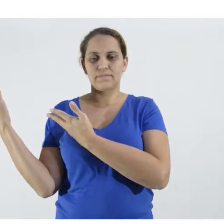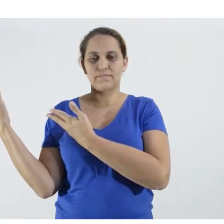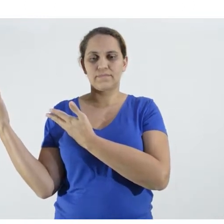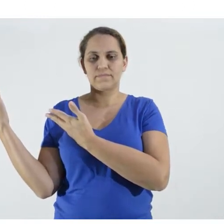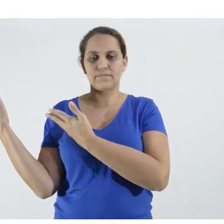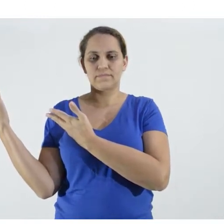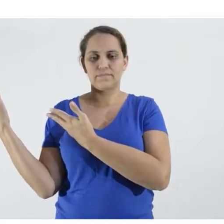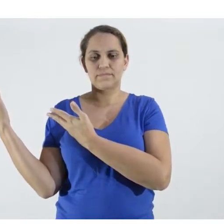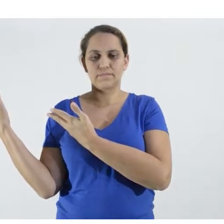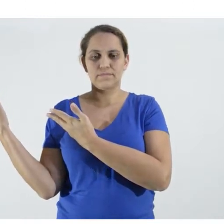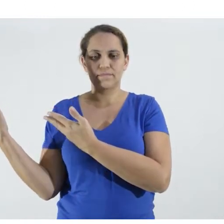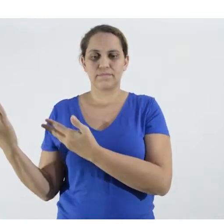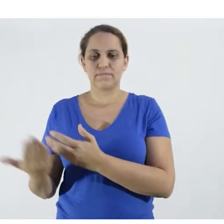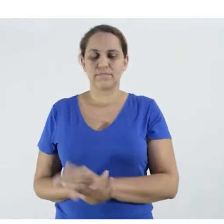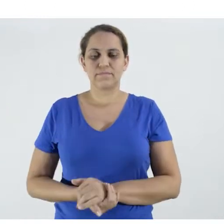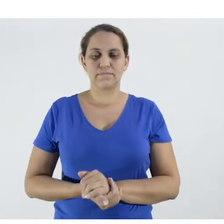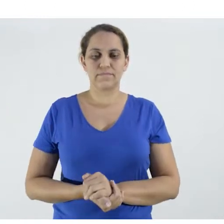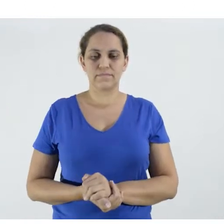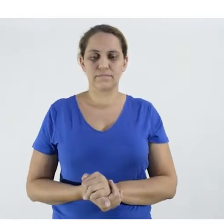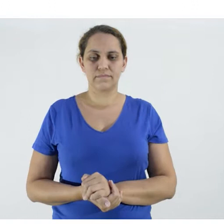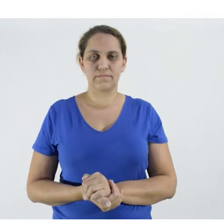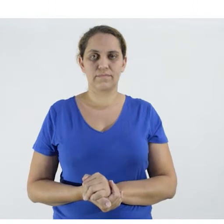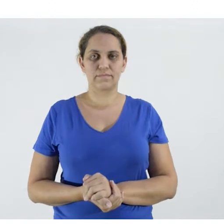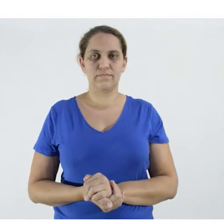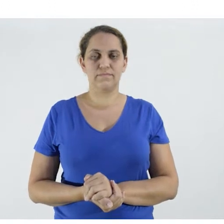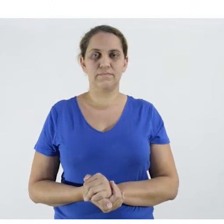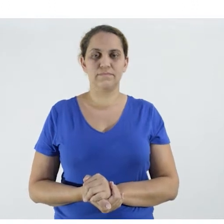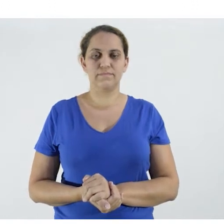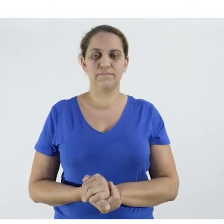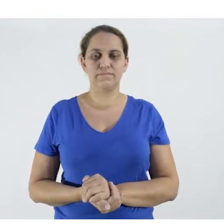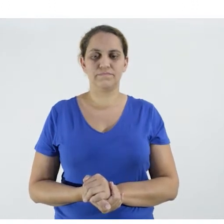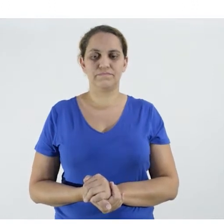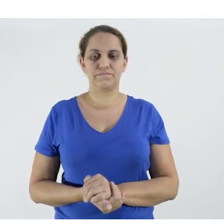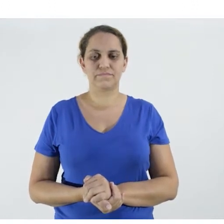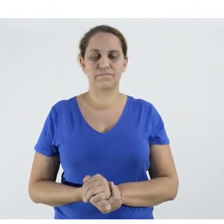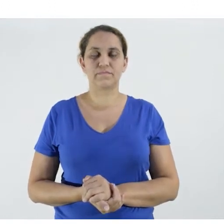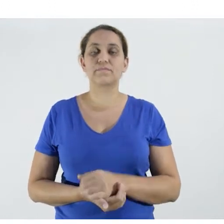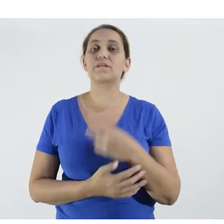and Propagation of Covid-19 for Rural Extension Workers and Inspection Agents.